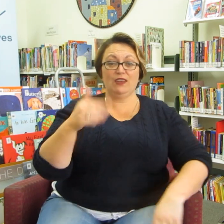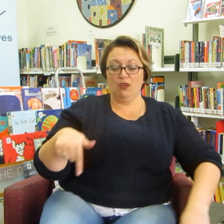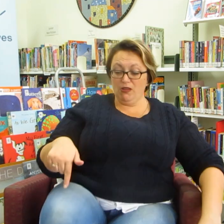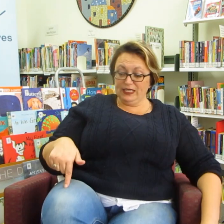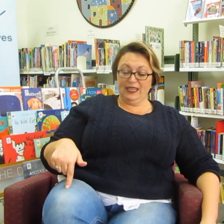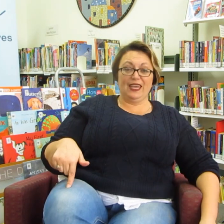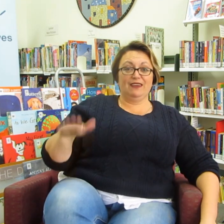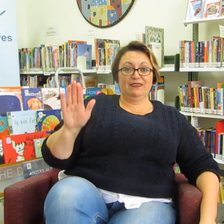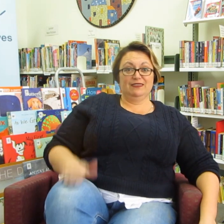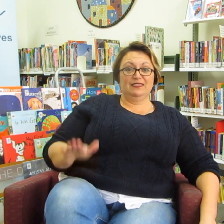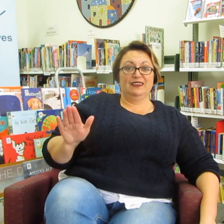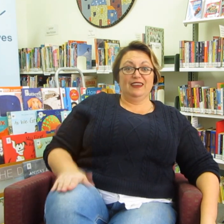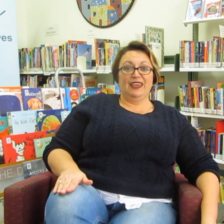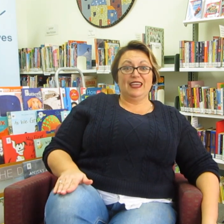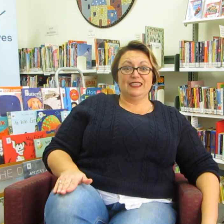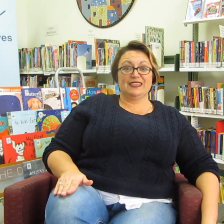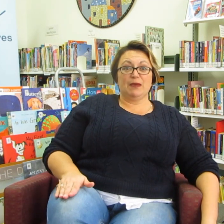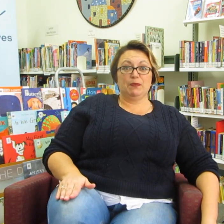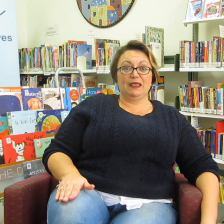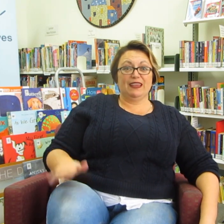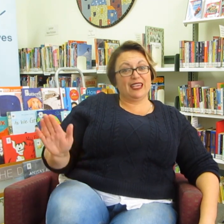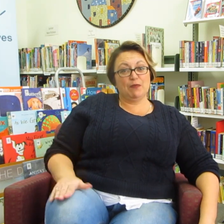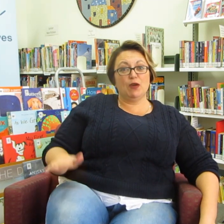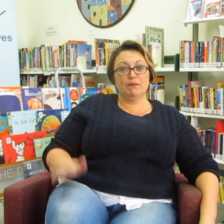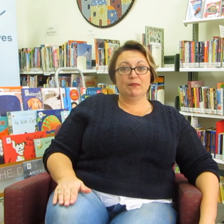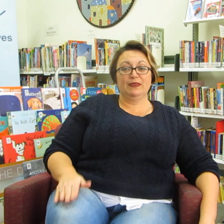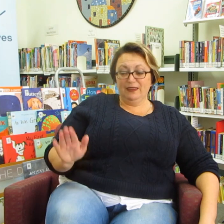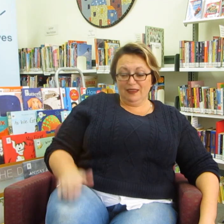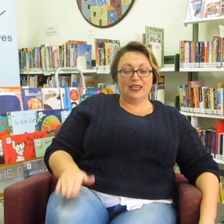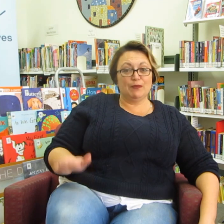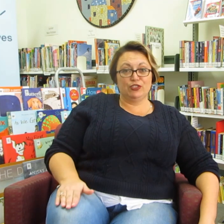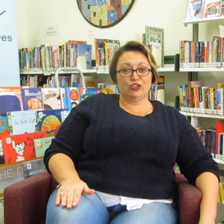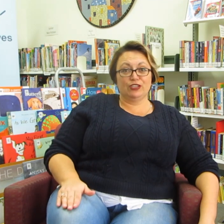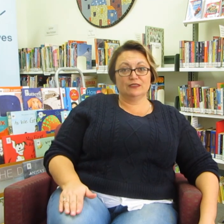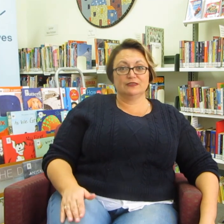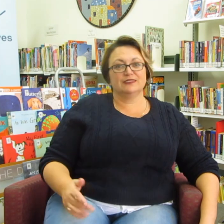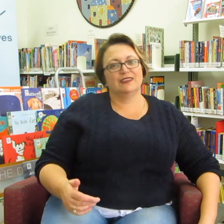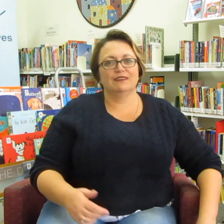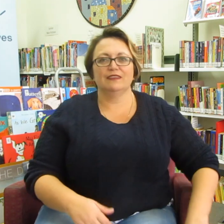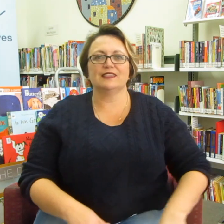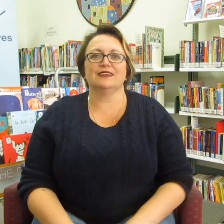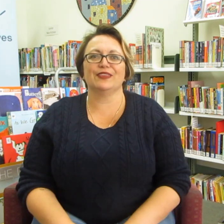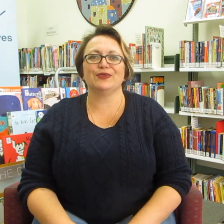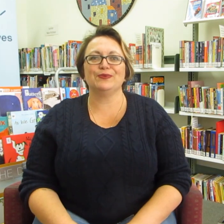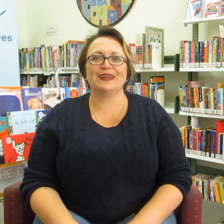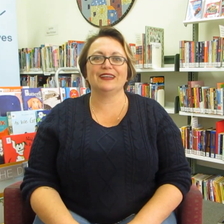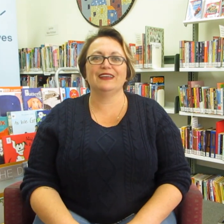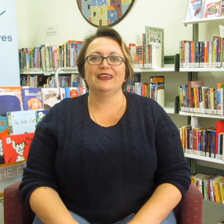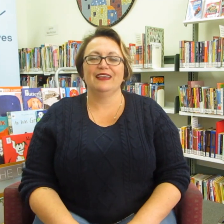Flat hand, on your leg & tap, a bit like, 'come on, come on dog'. That's another good one.